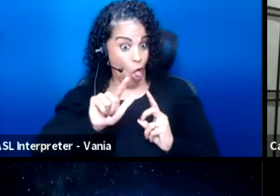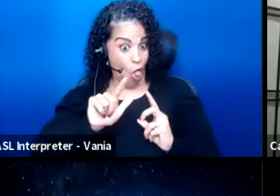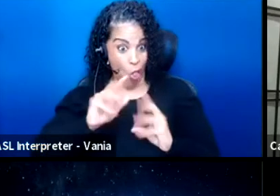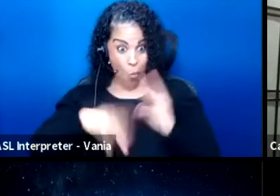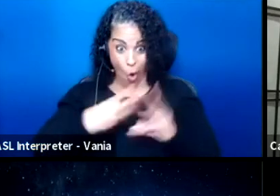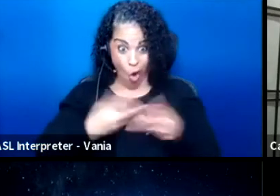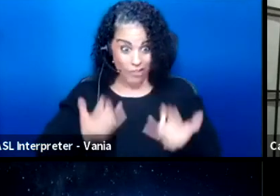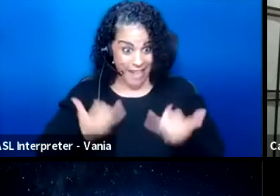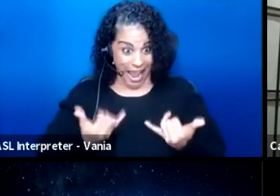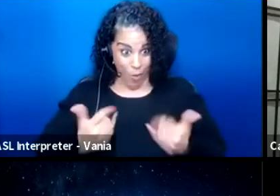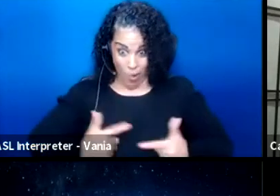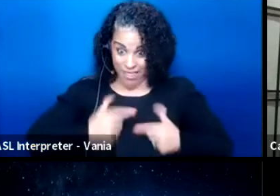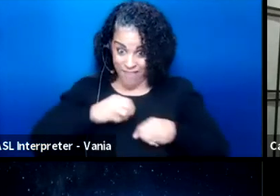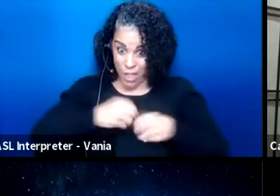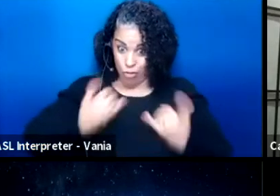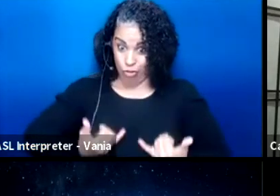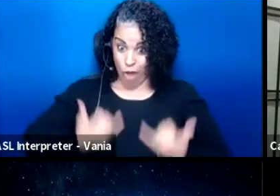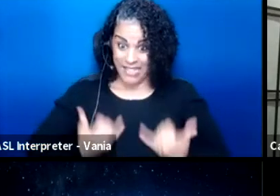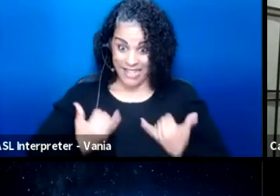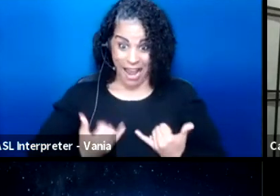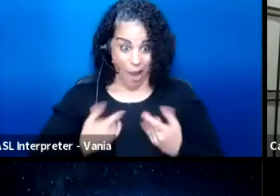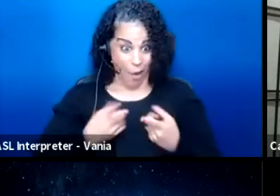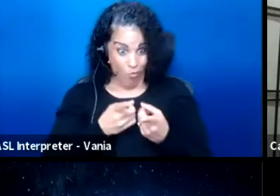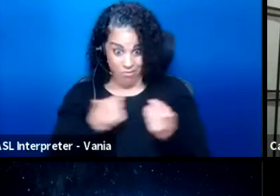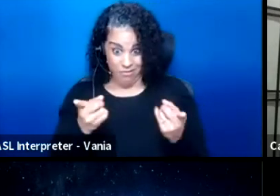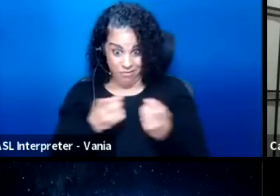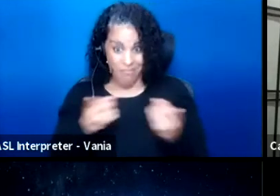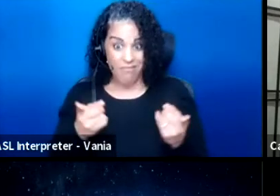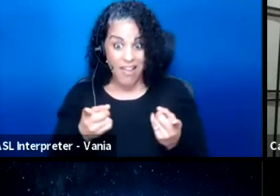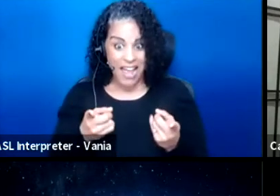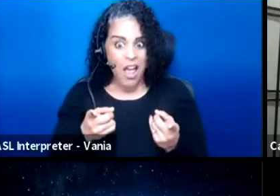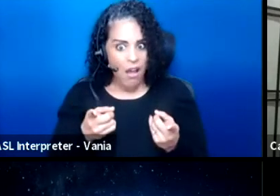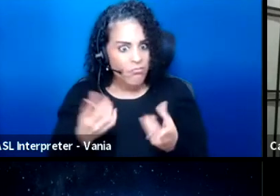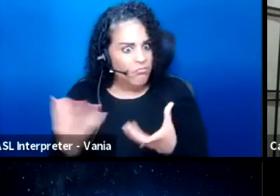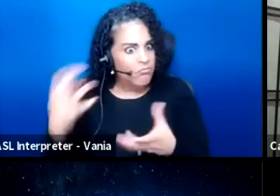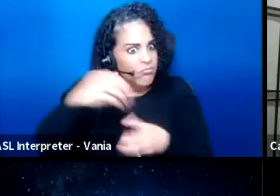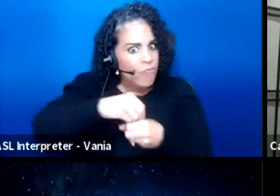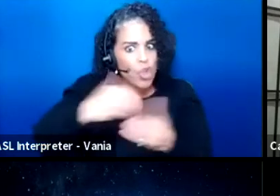right now has invited new audiences in to experience